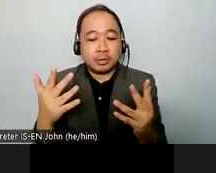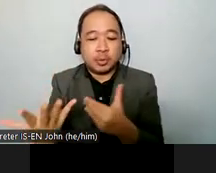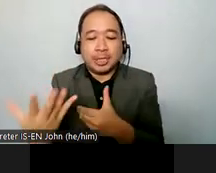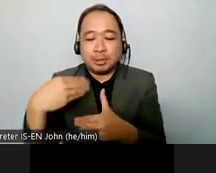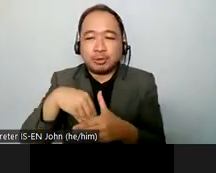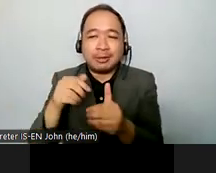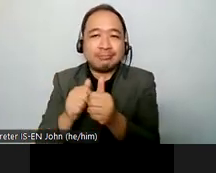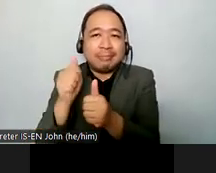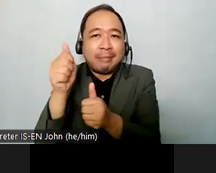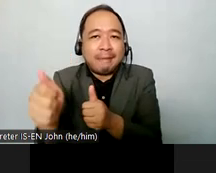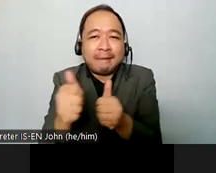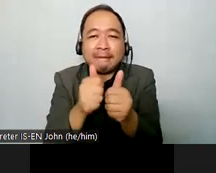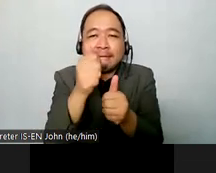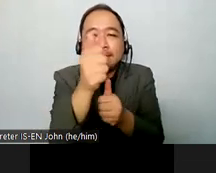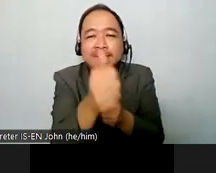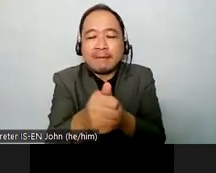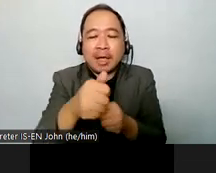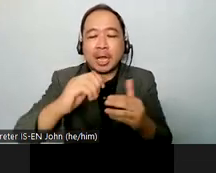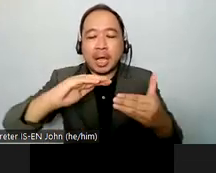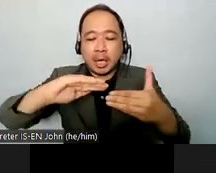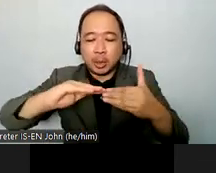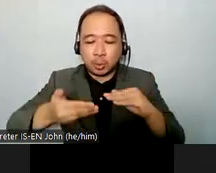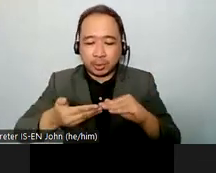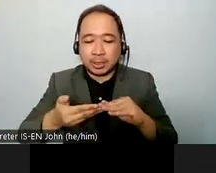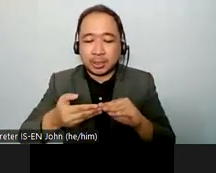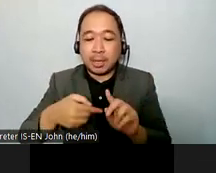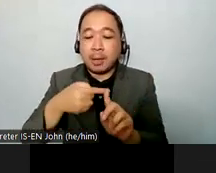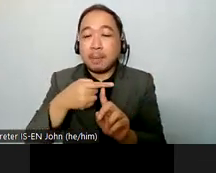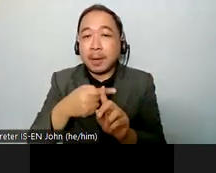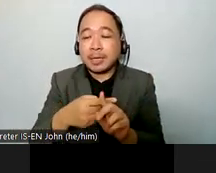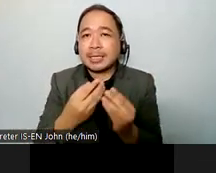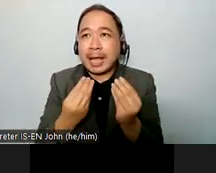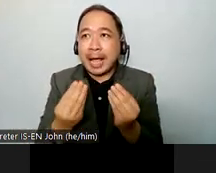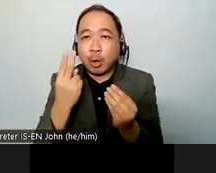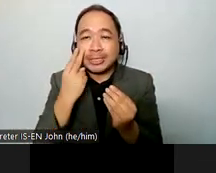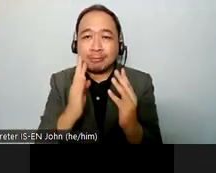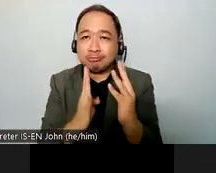healthcare providers as well as example of organization of persons with disabilities